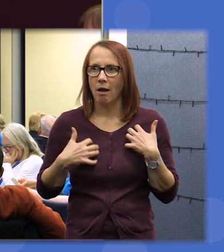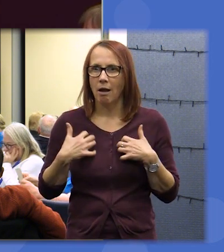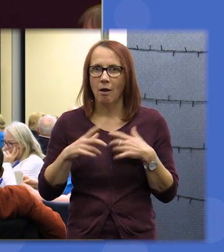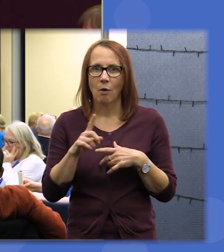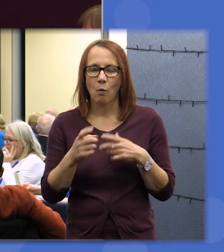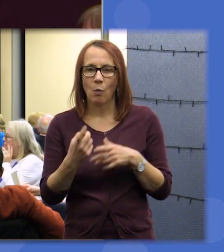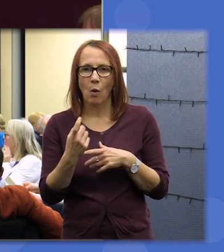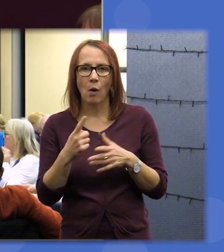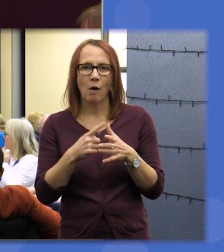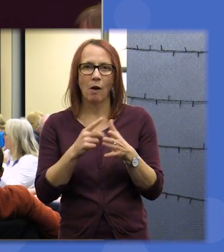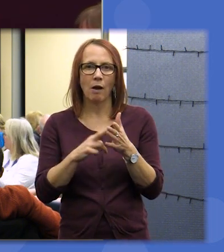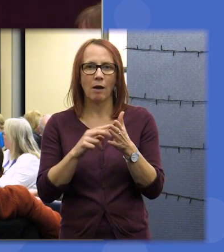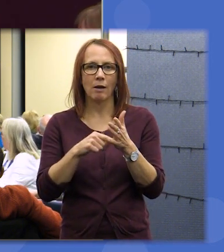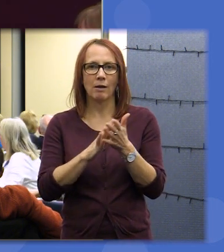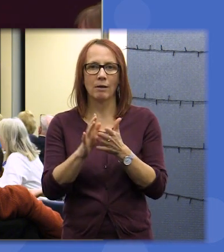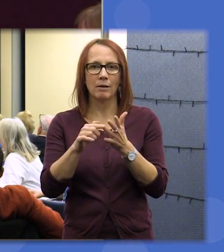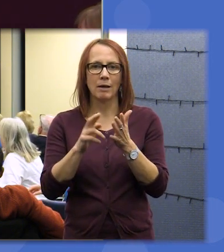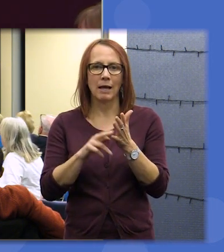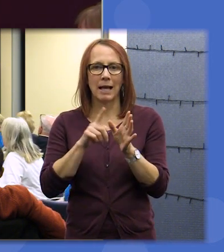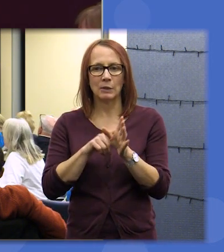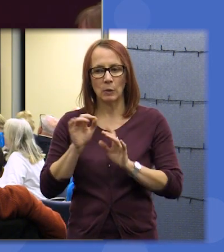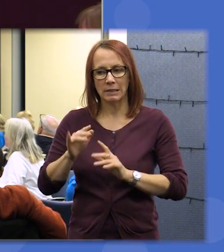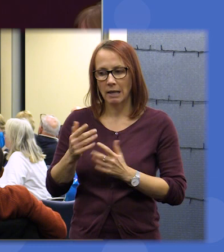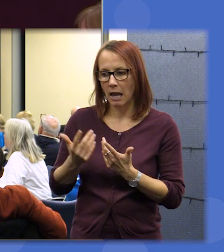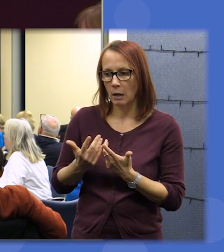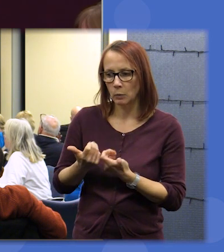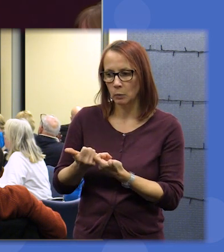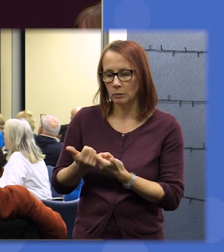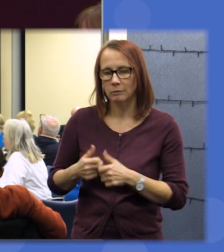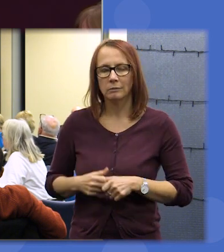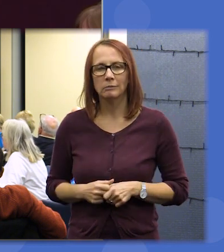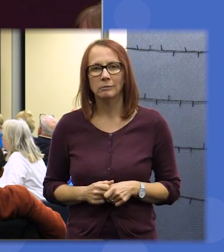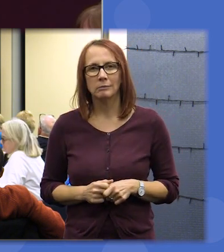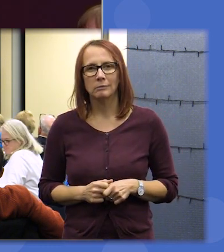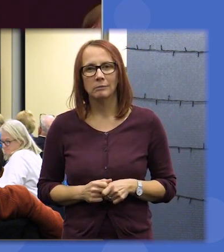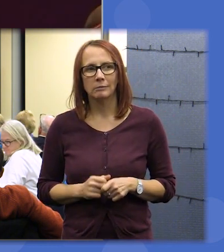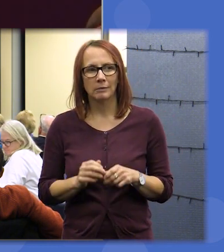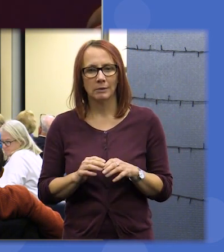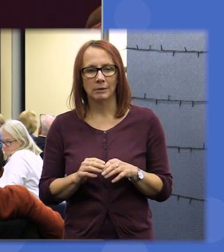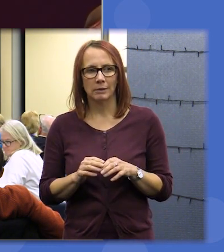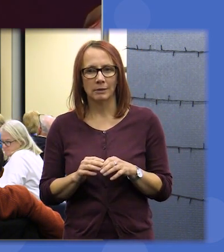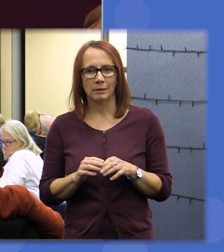just here he is how I getting on Anthony Table seven can we have your results